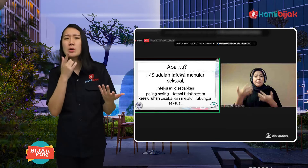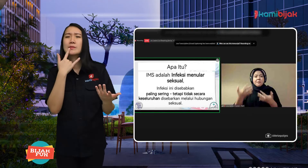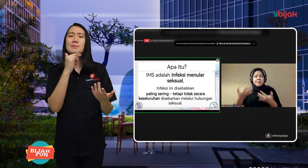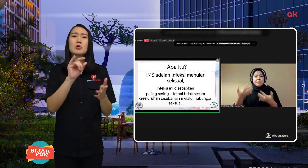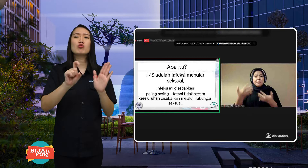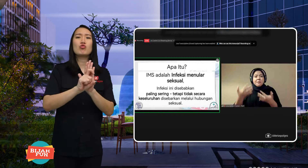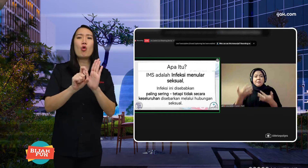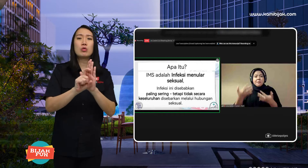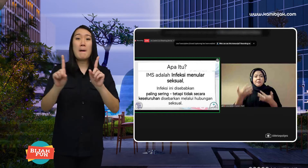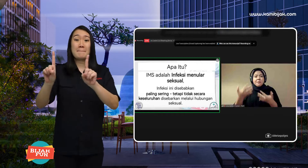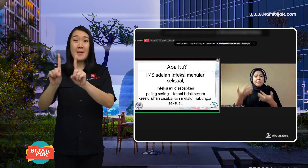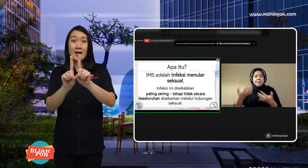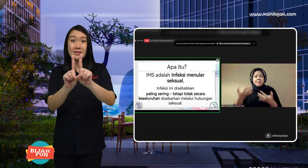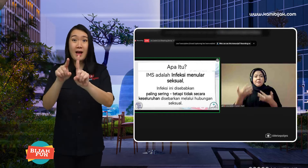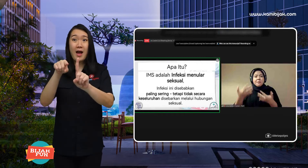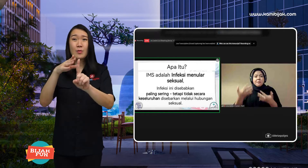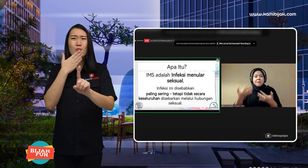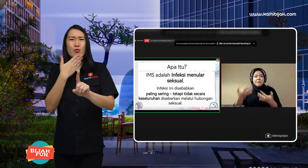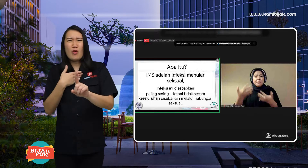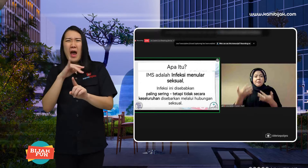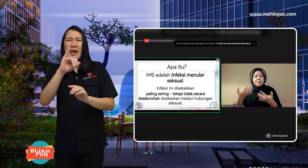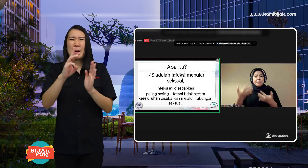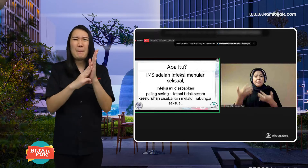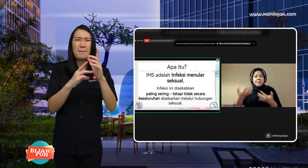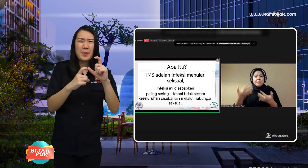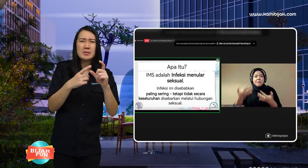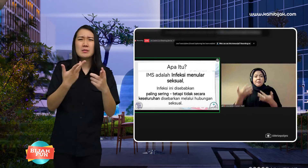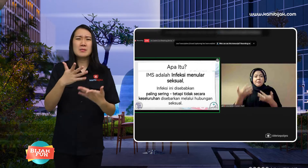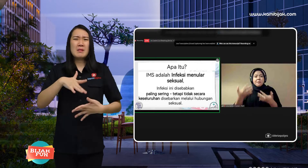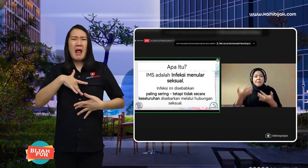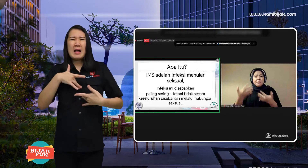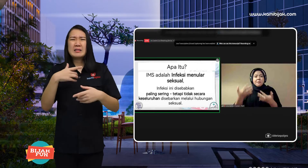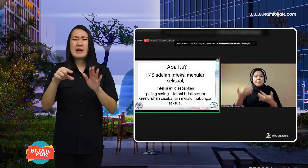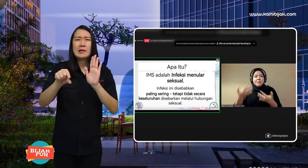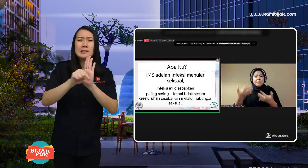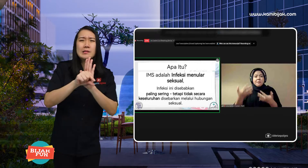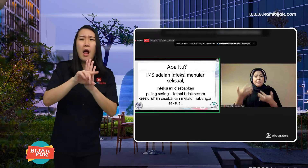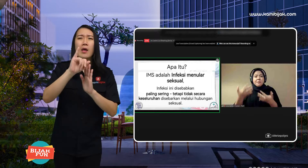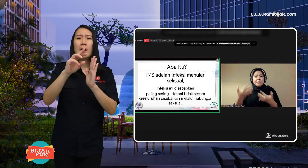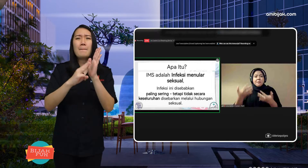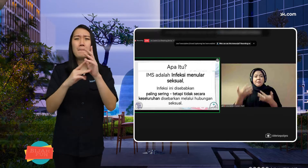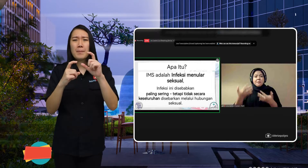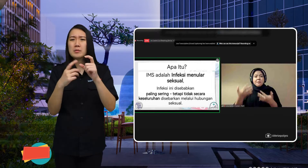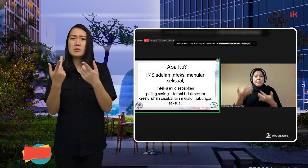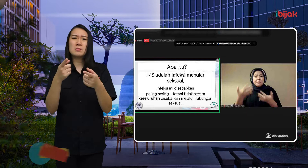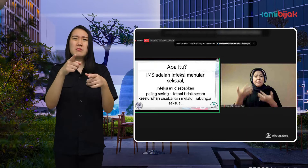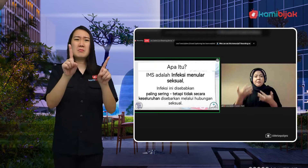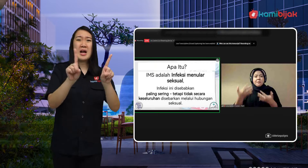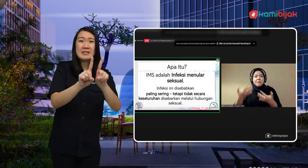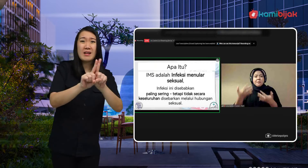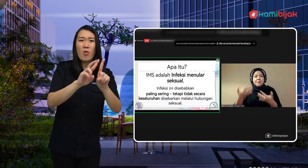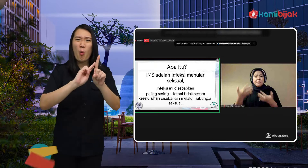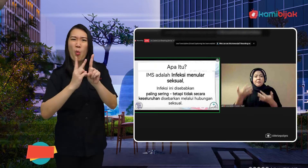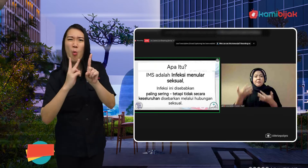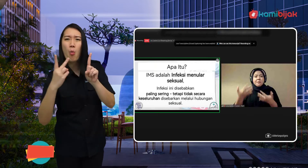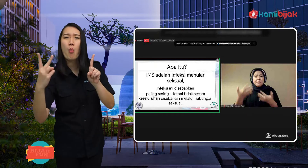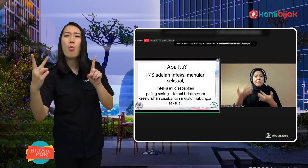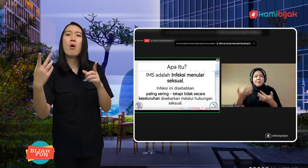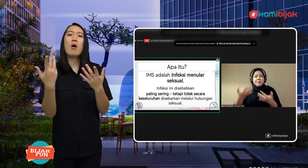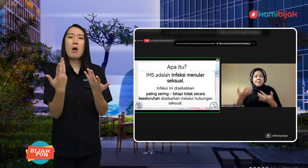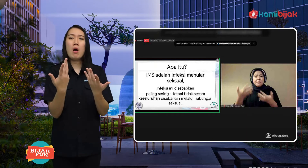For example, if your partner has a history of STIs, experience STI symptoms, and change partners.